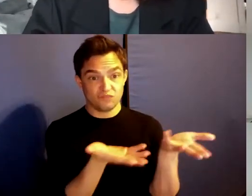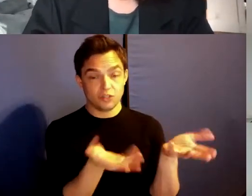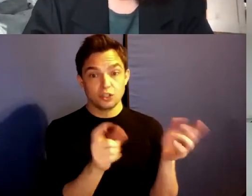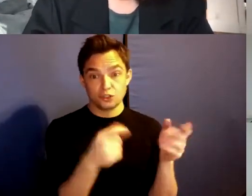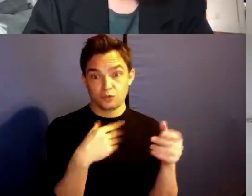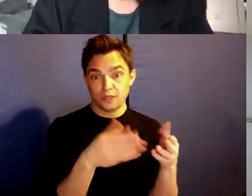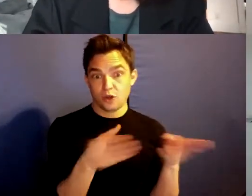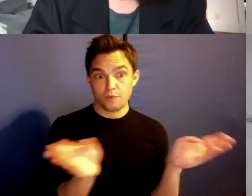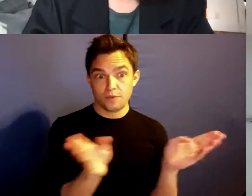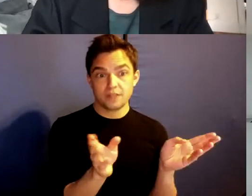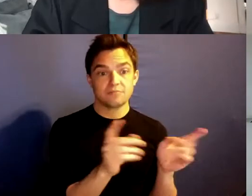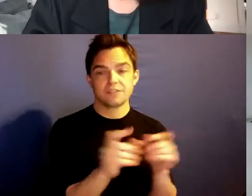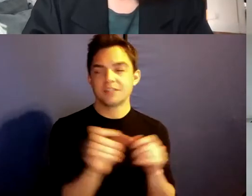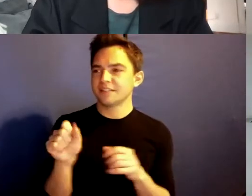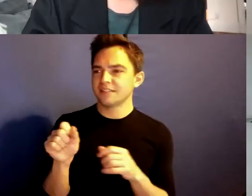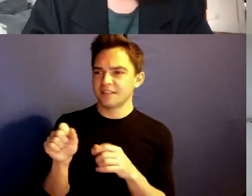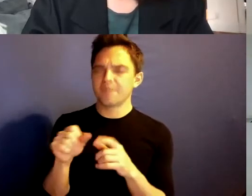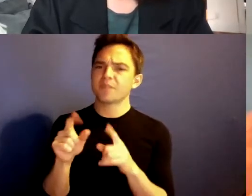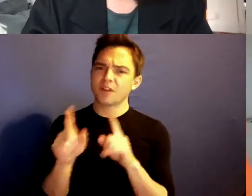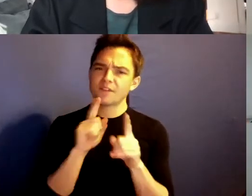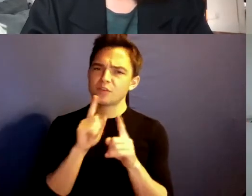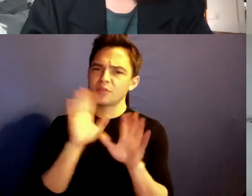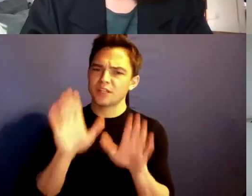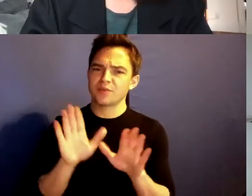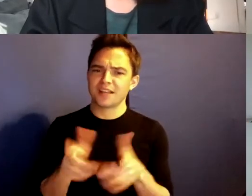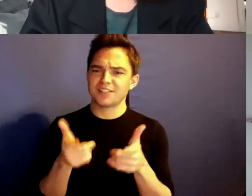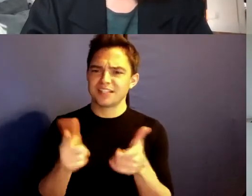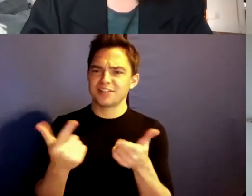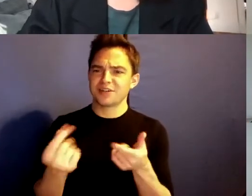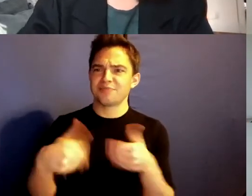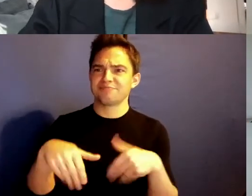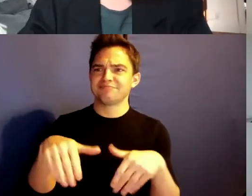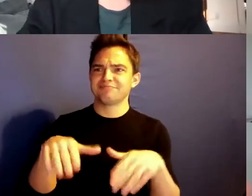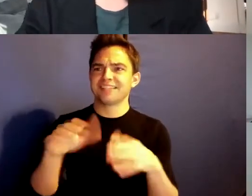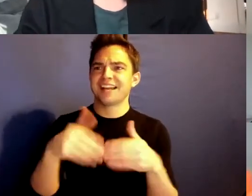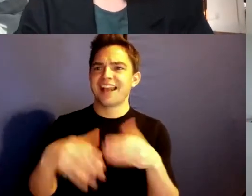The conversation was so great I just let you all go.